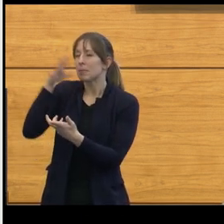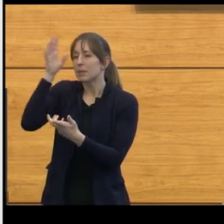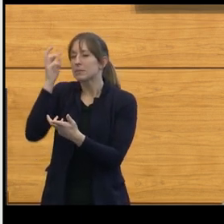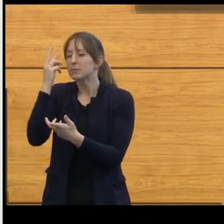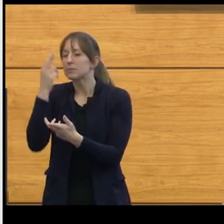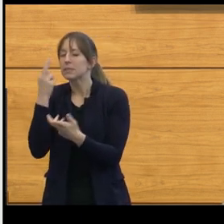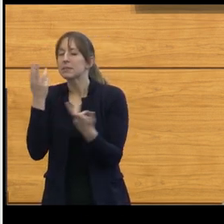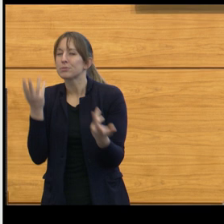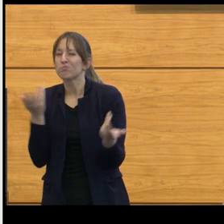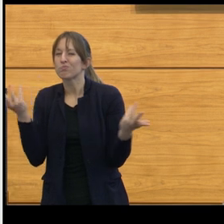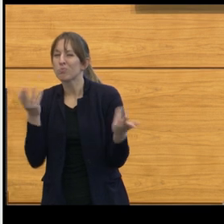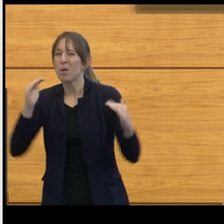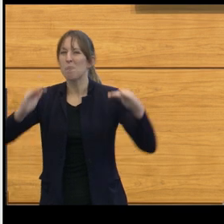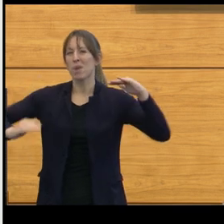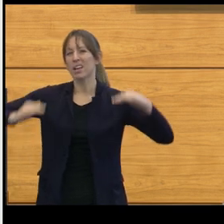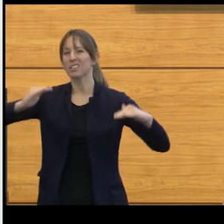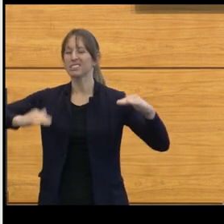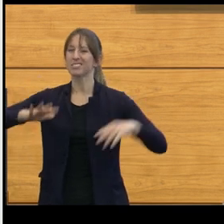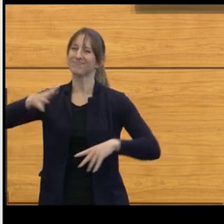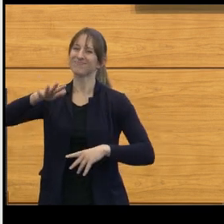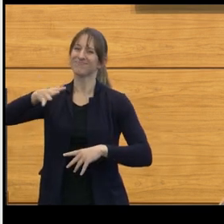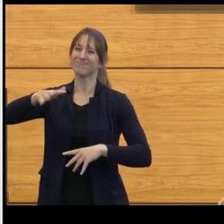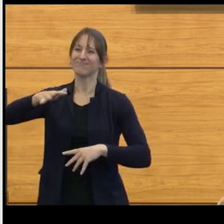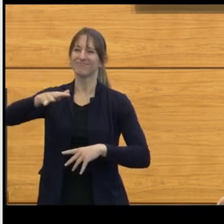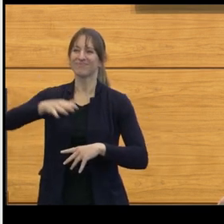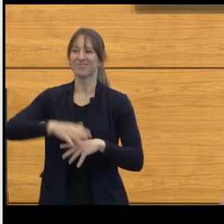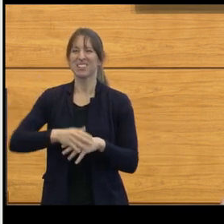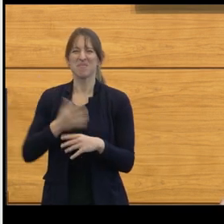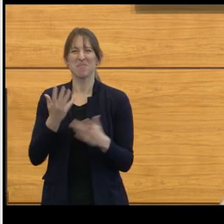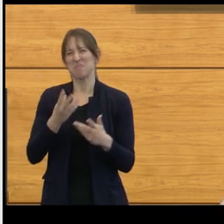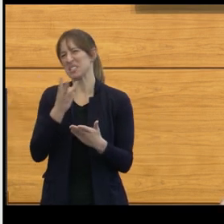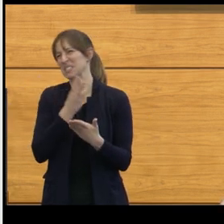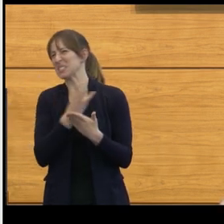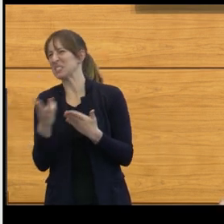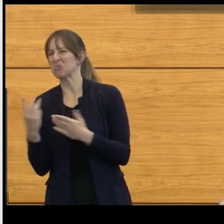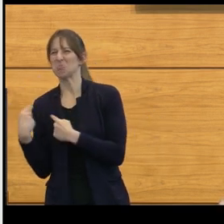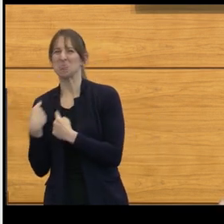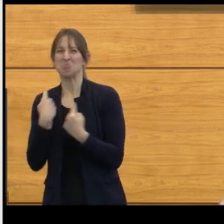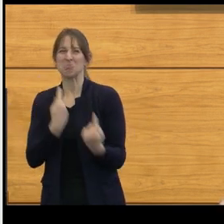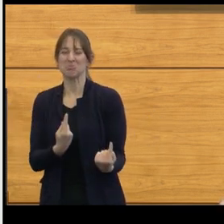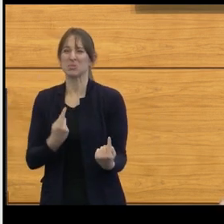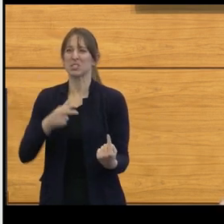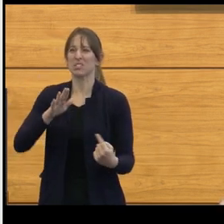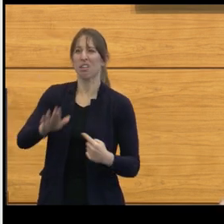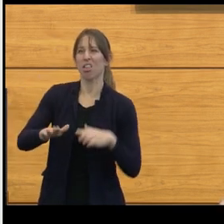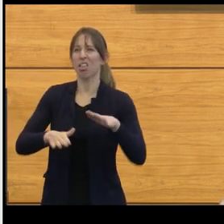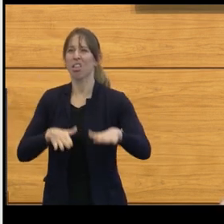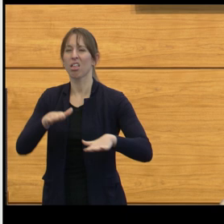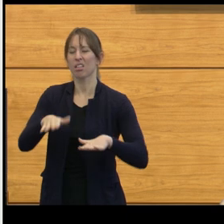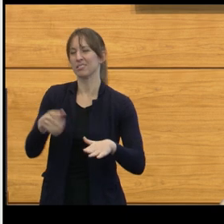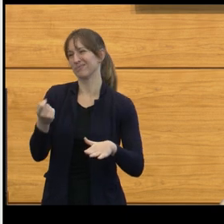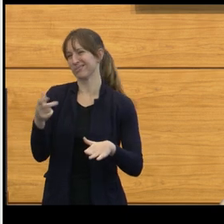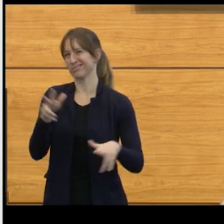not walking quite as well over the last six weeks or so. And if you look at his imaging, what you see here